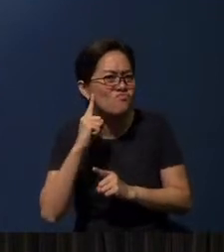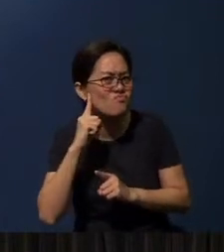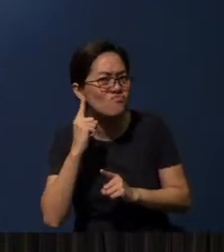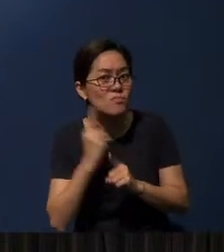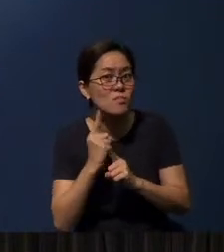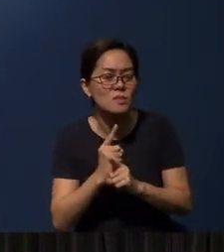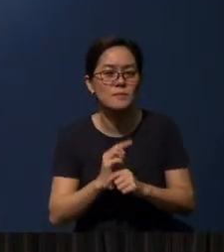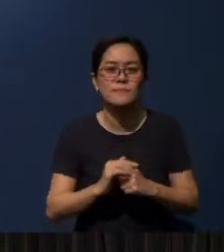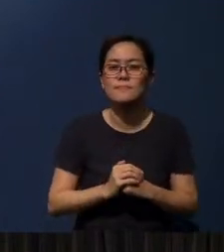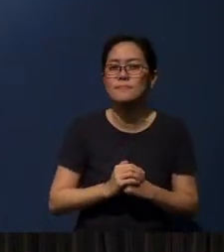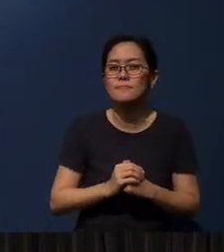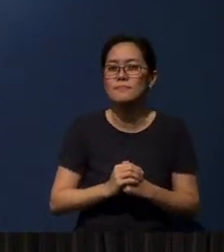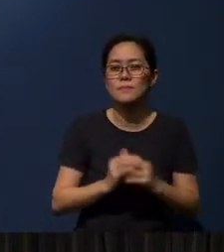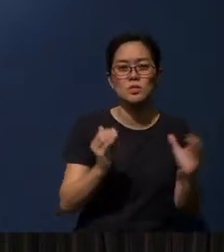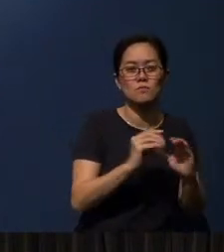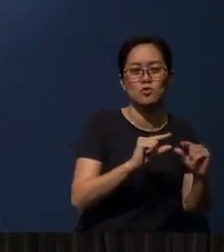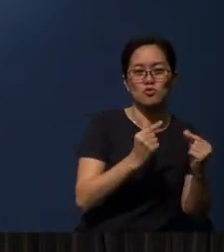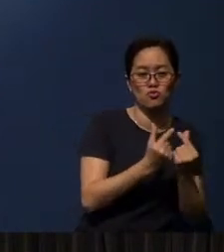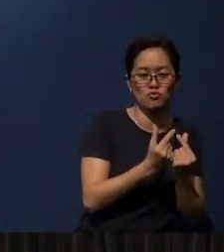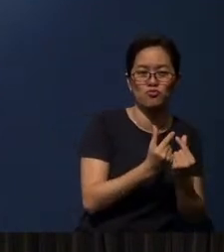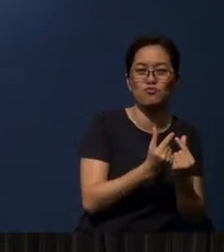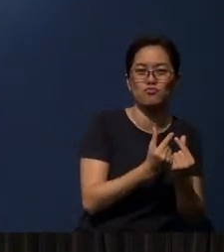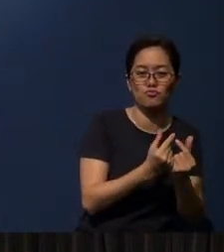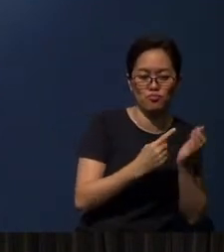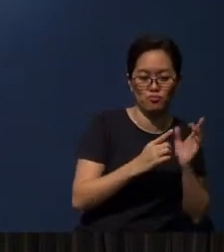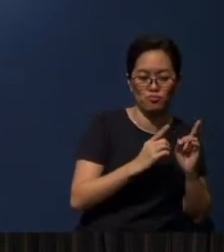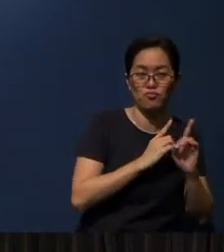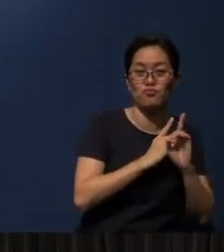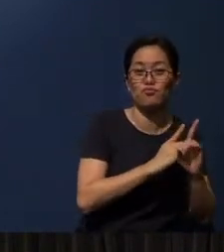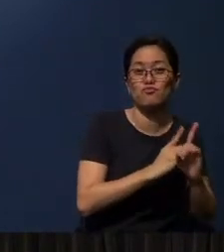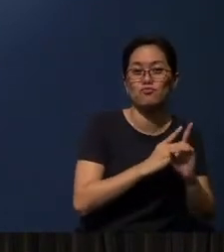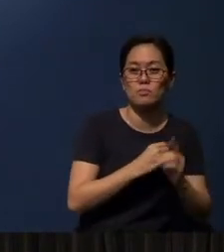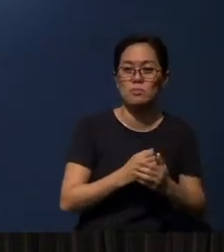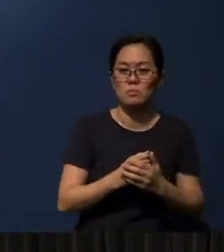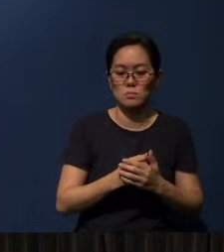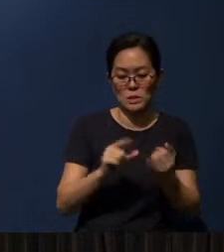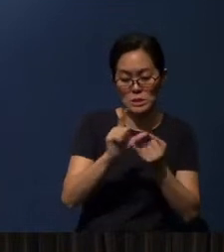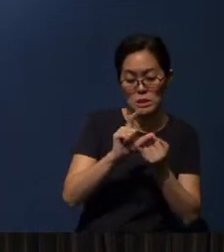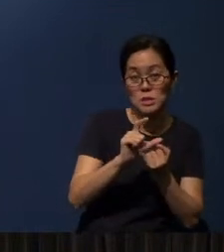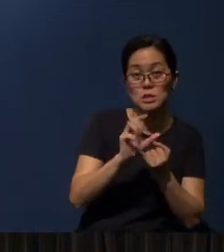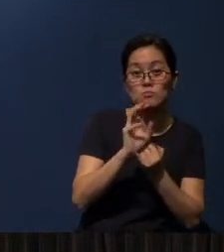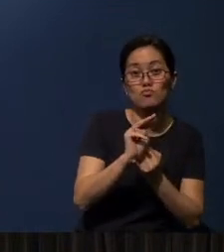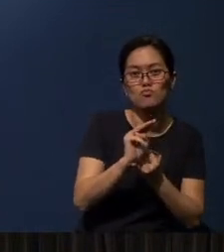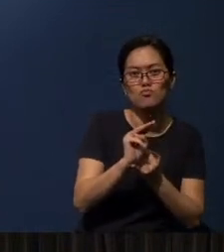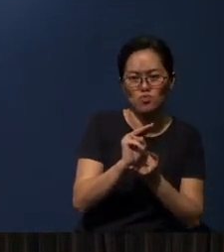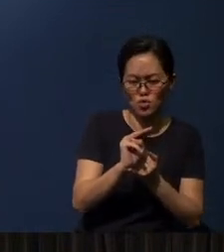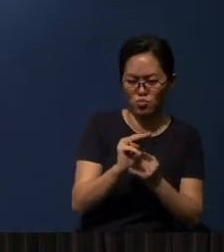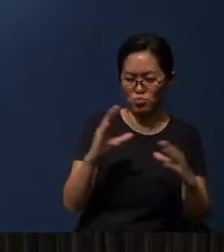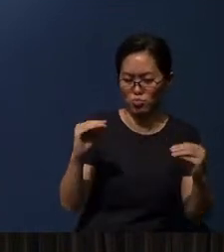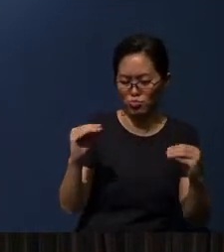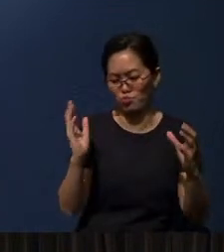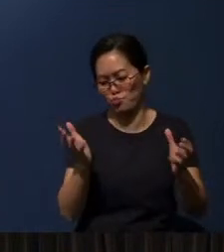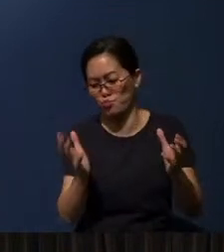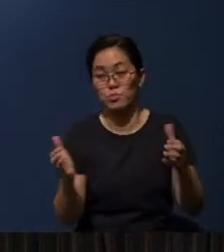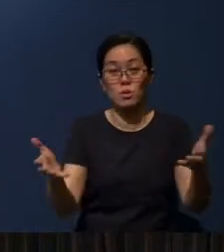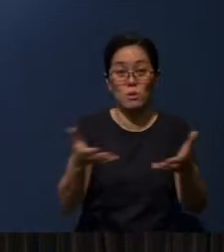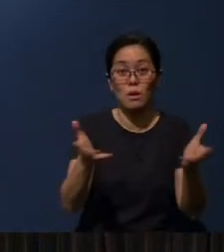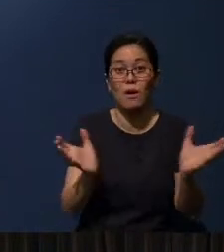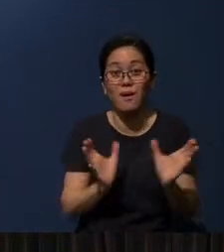Small group discipleship? And then we talk about cell ministry - isn't that all about speaking and listening ministry as well?